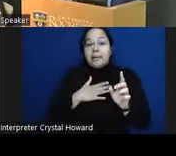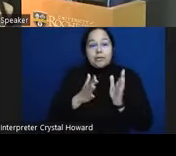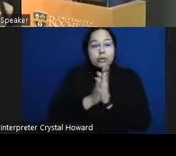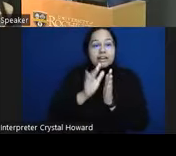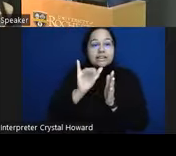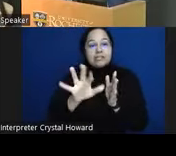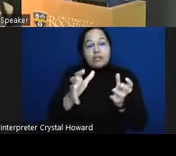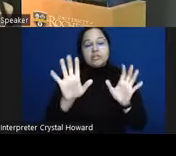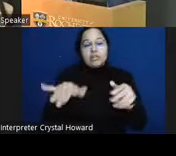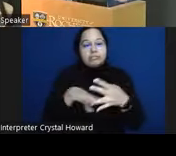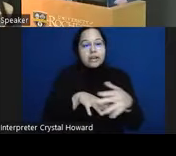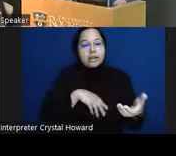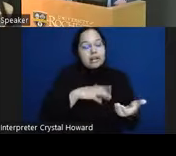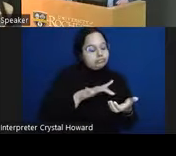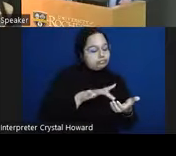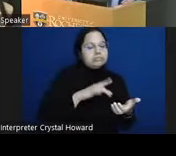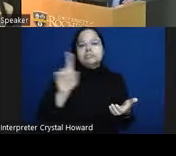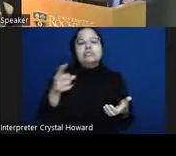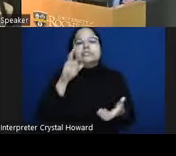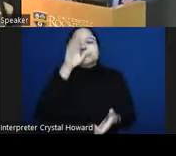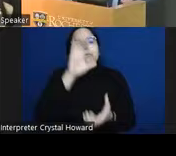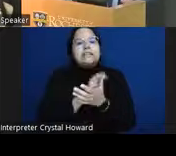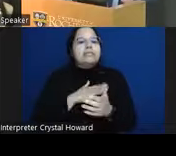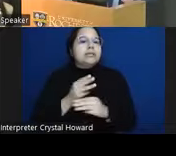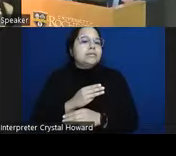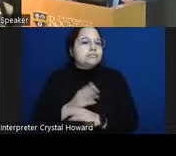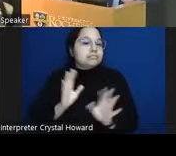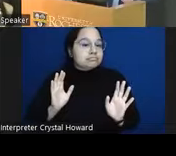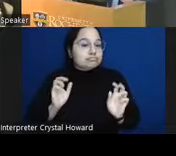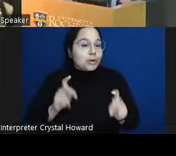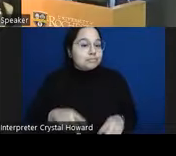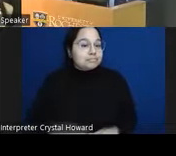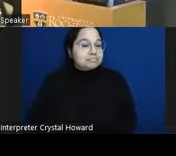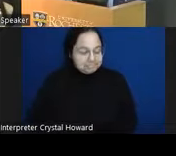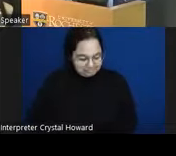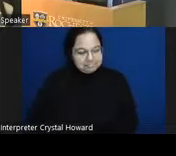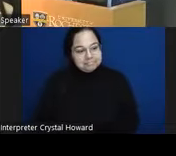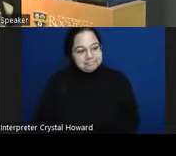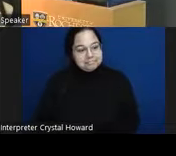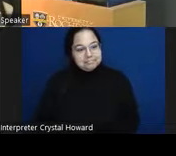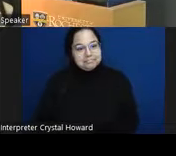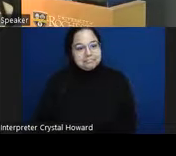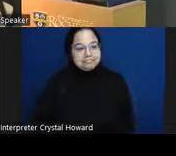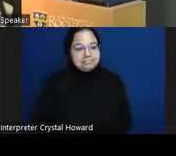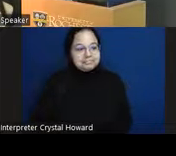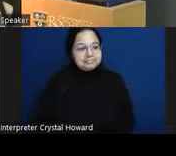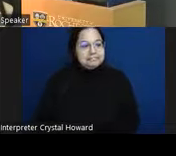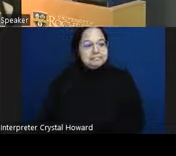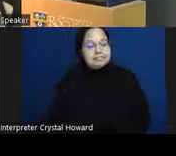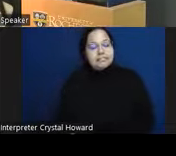take my word for it I'm going to let you check out okay what I want to notice is that uh we can